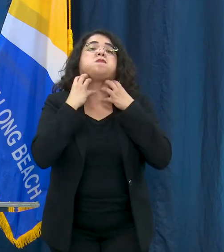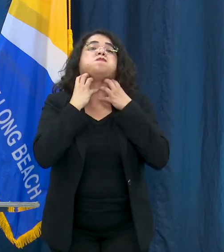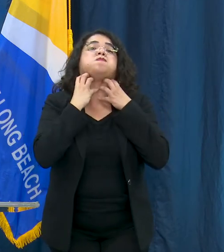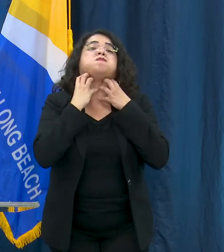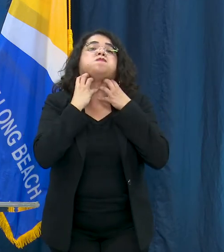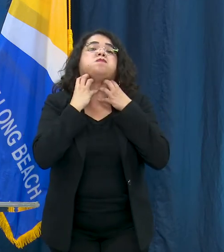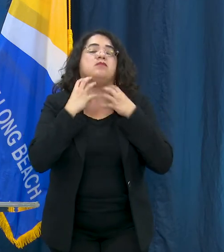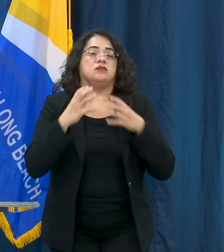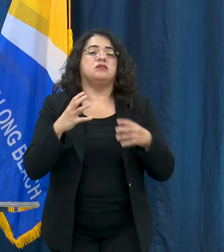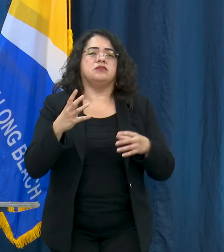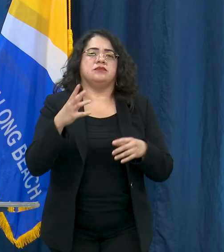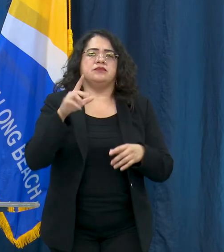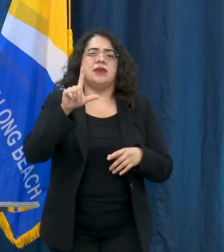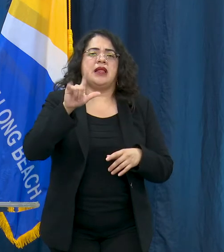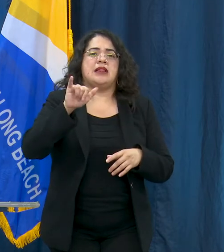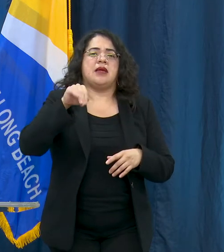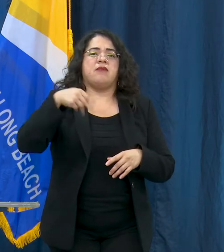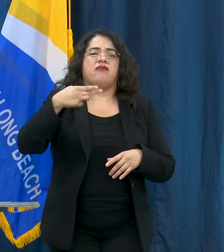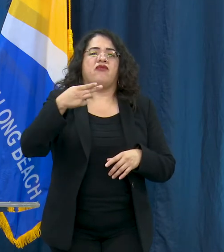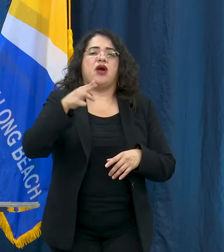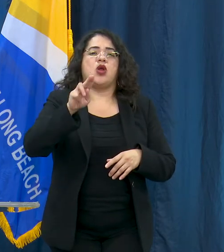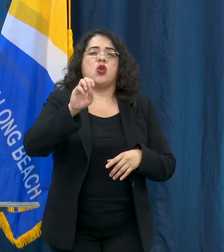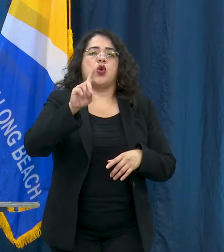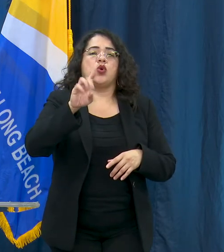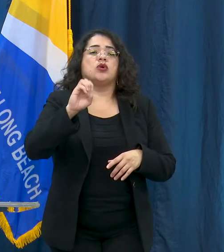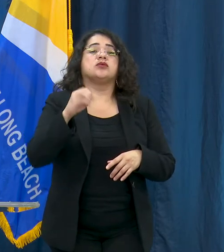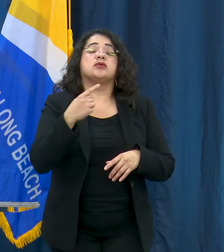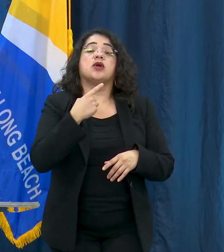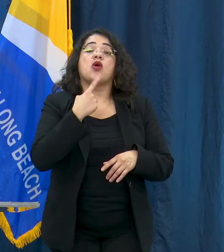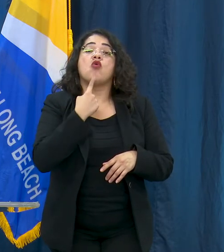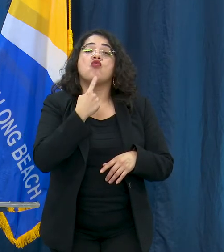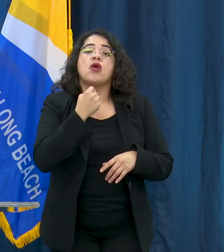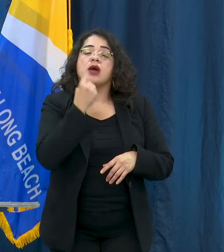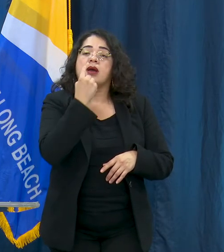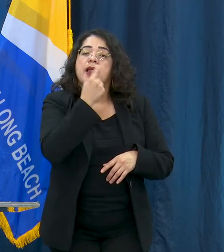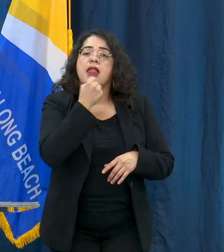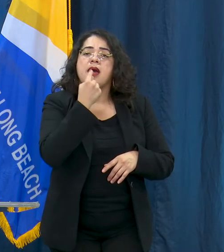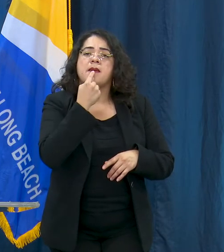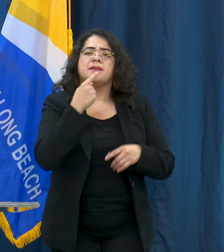feel, red cracked lips or a red tongue that